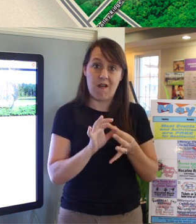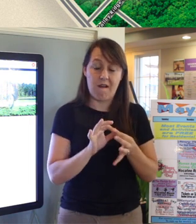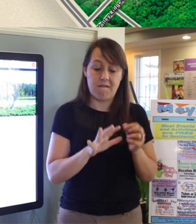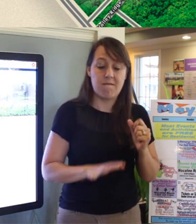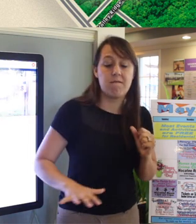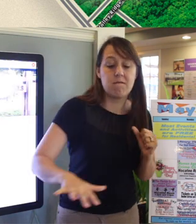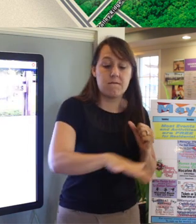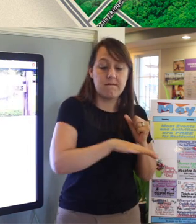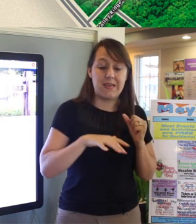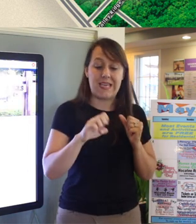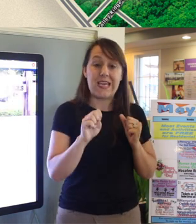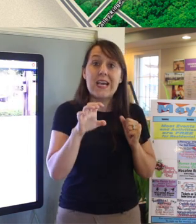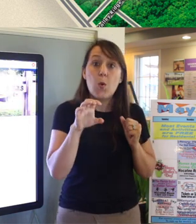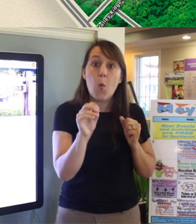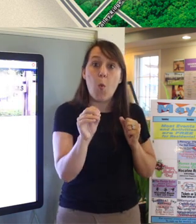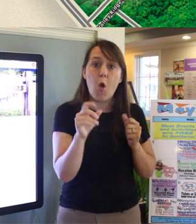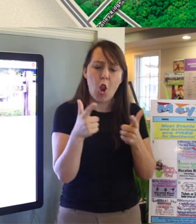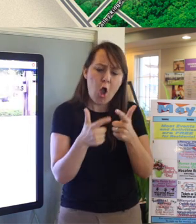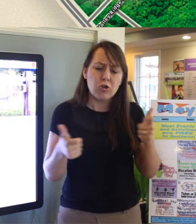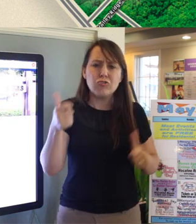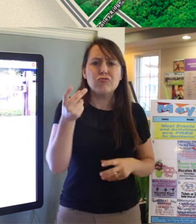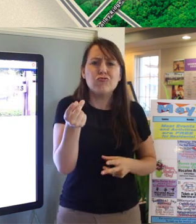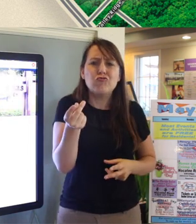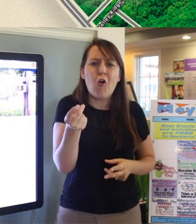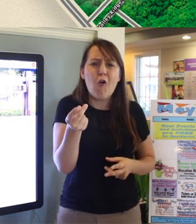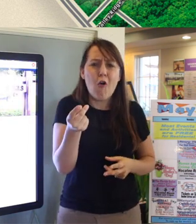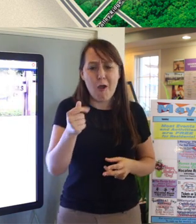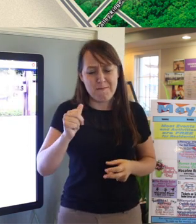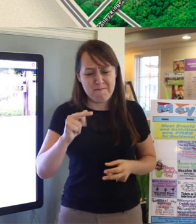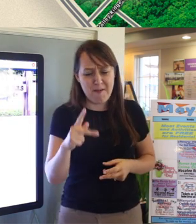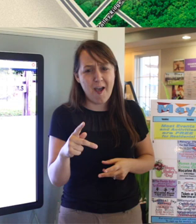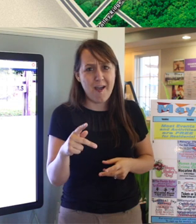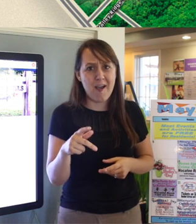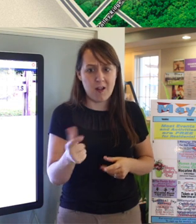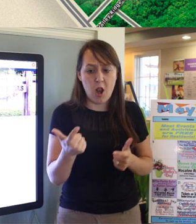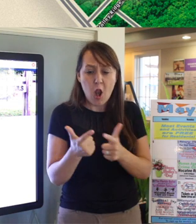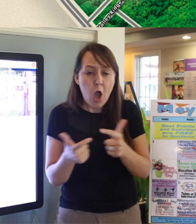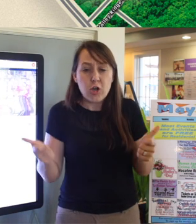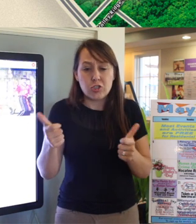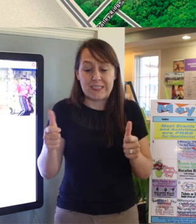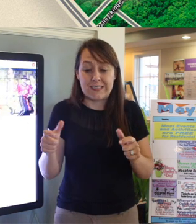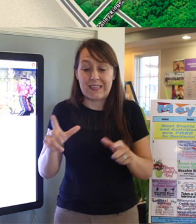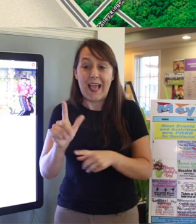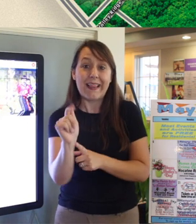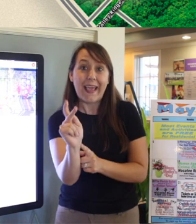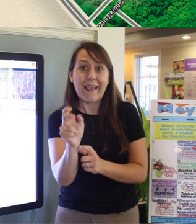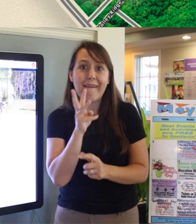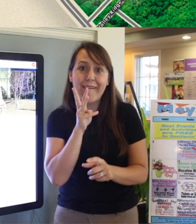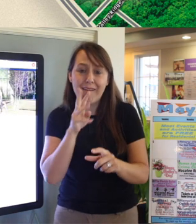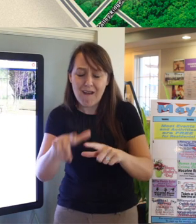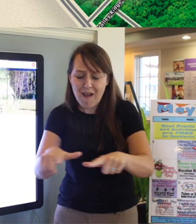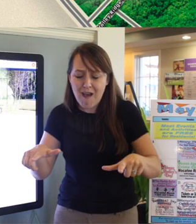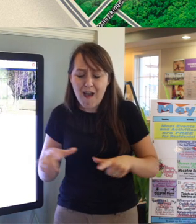This has the largest dog park that we have in Nocatee with the largest lake for them to play in